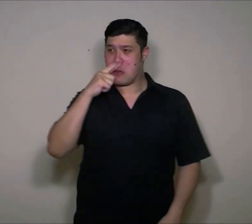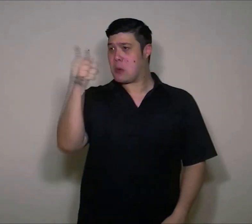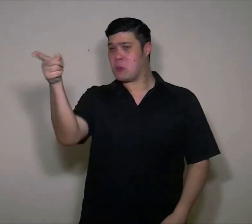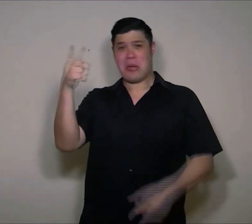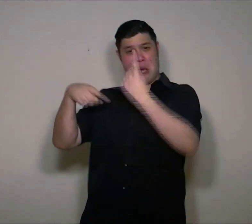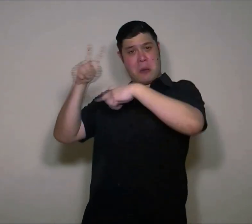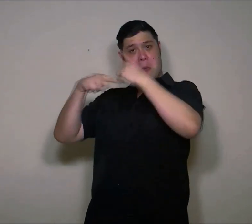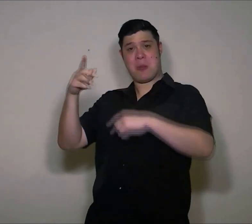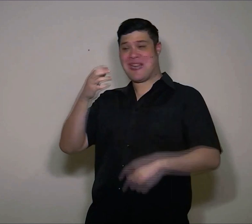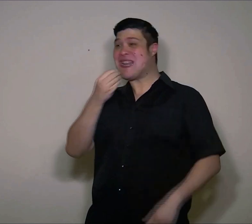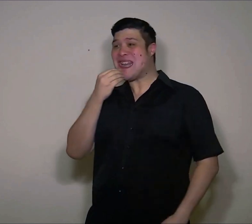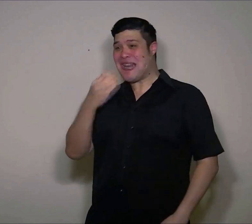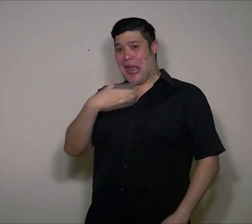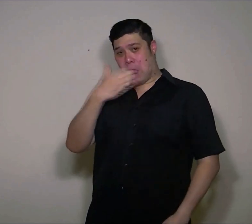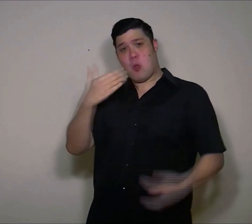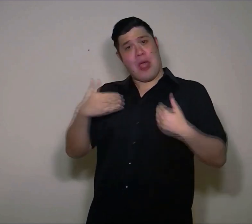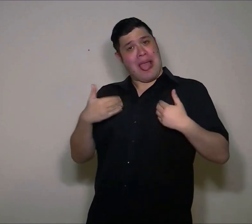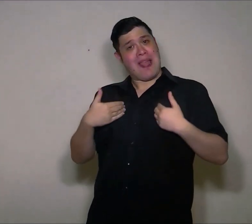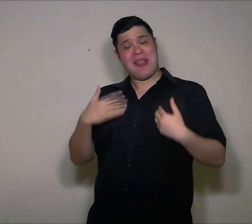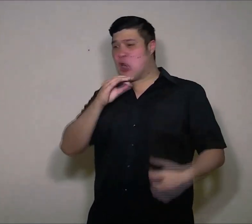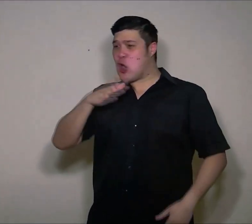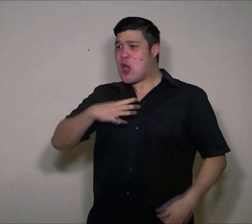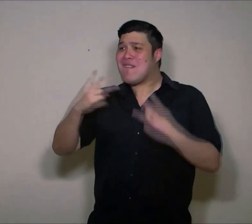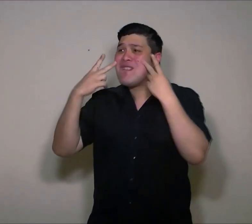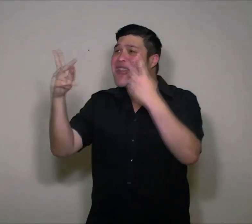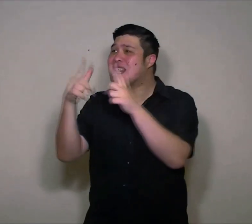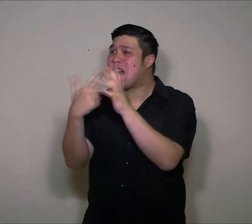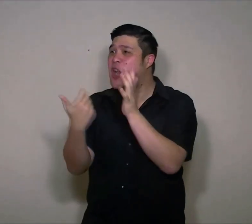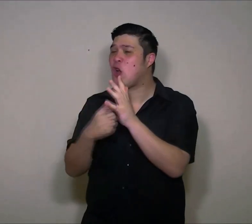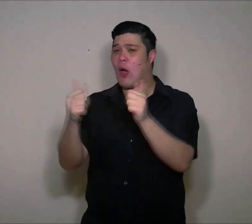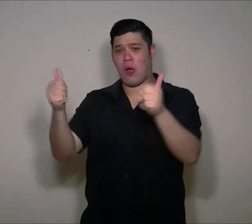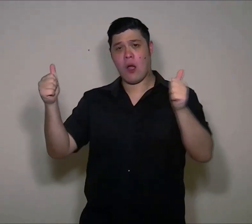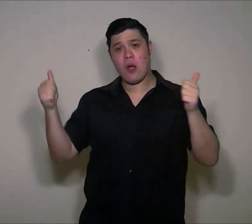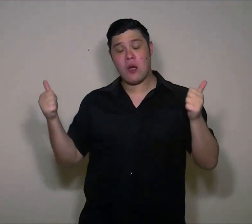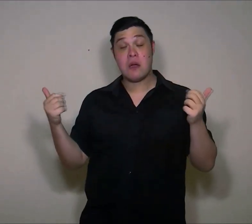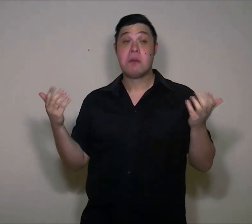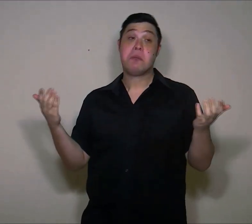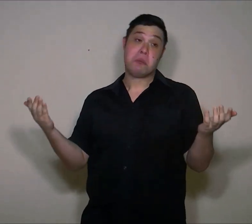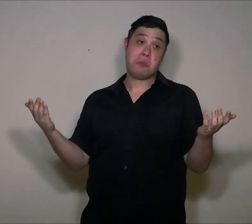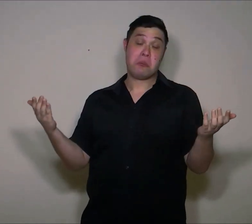I know what they say about an apple a day to be the strongest girl in town